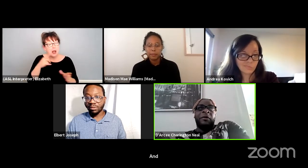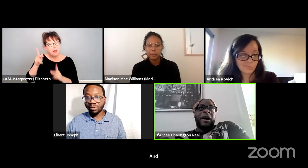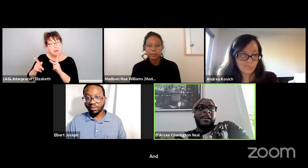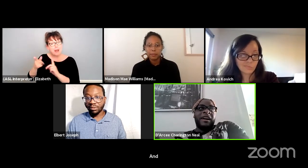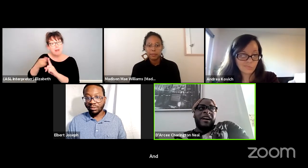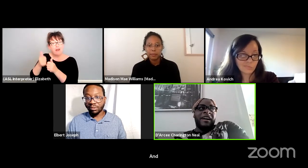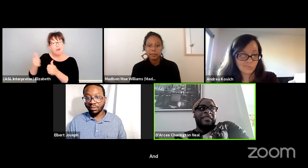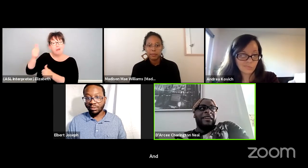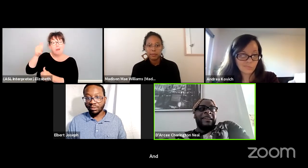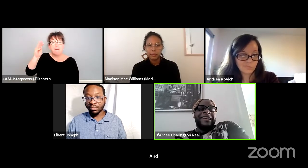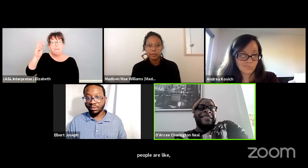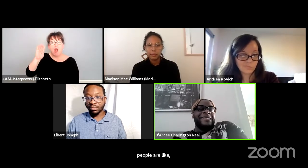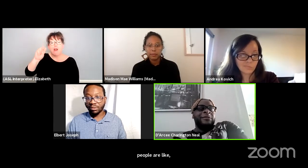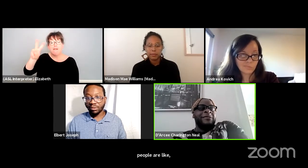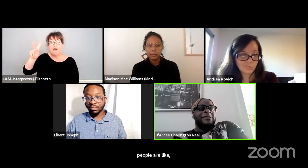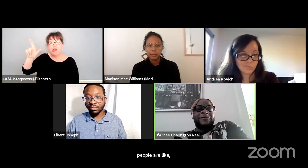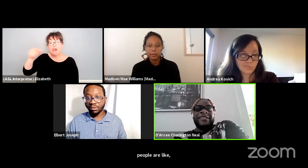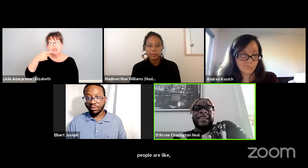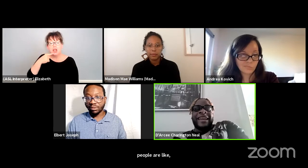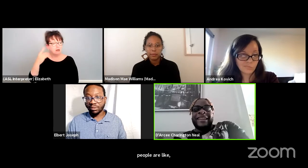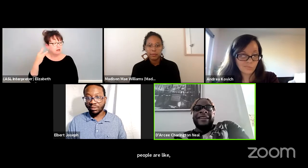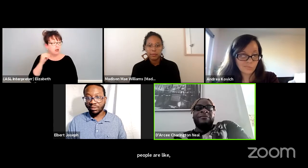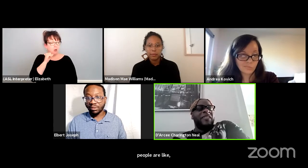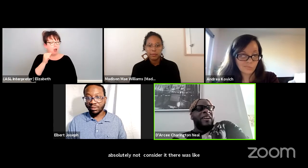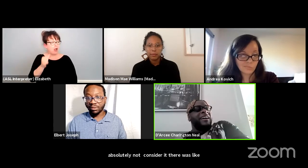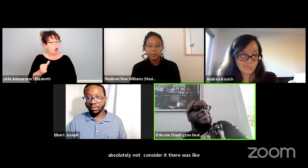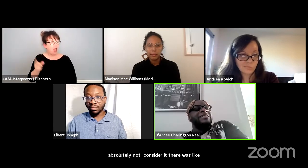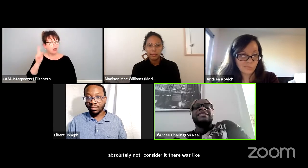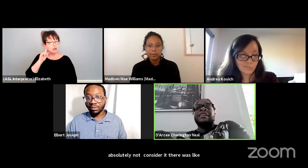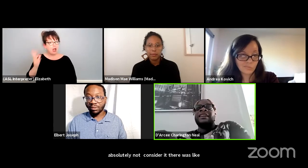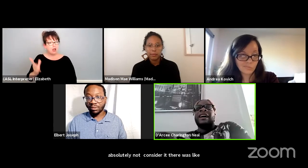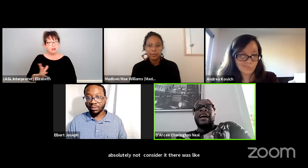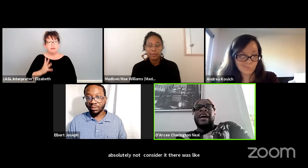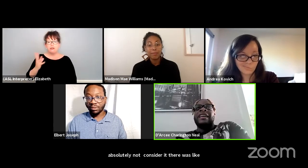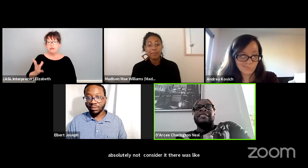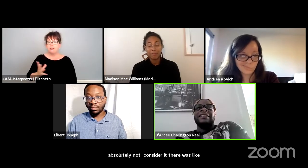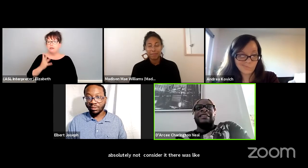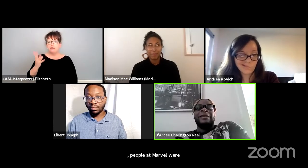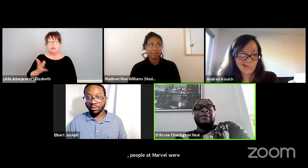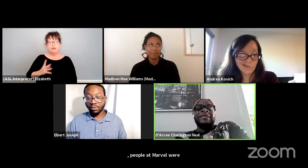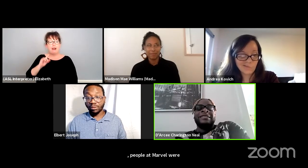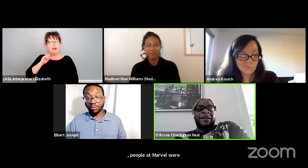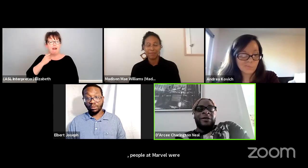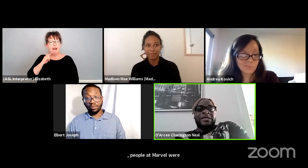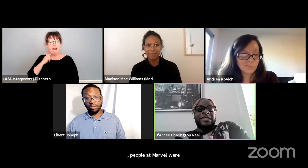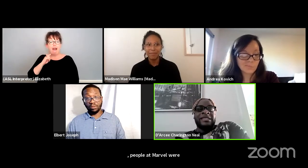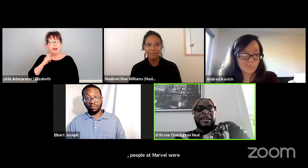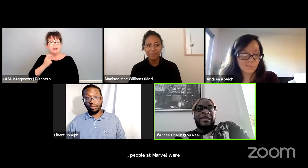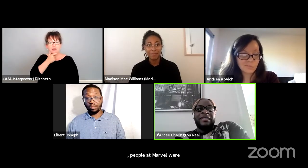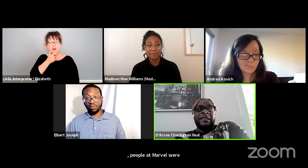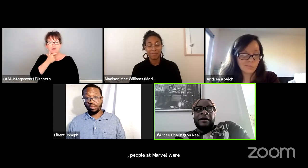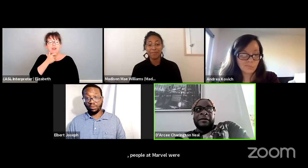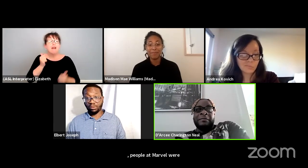but why not? Like it's so sophisticated and refined. And you know, the Lupita Nyong'o was just like,